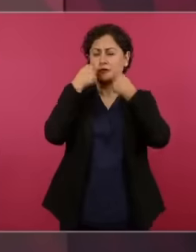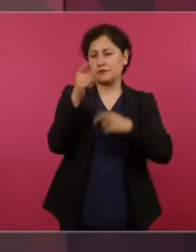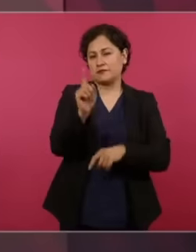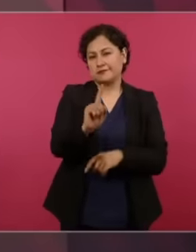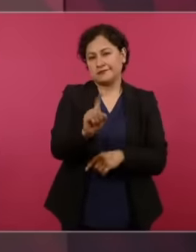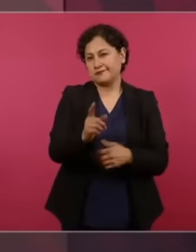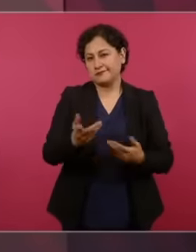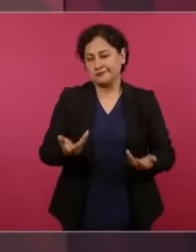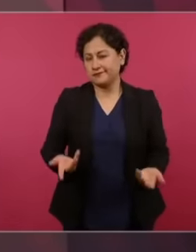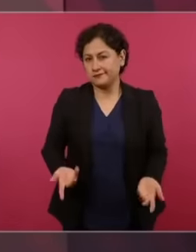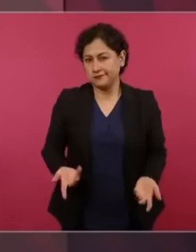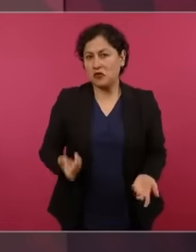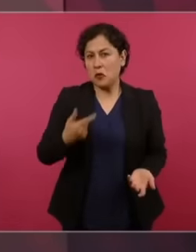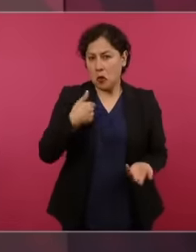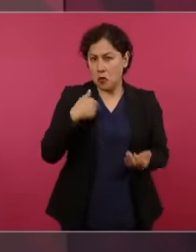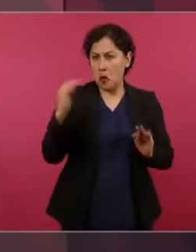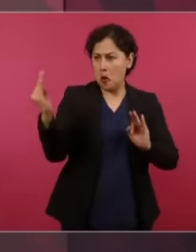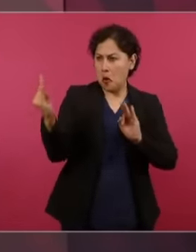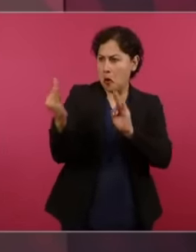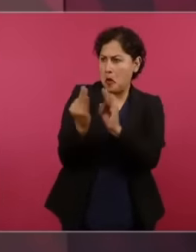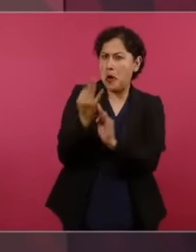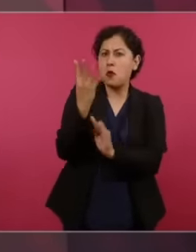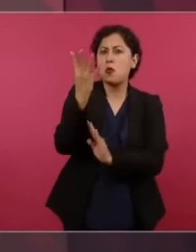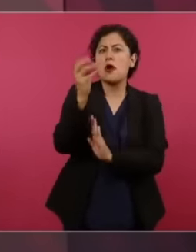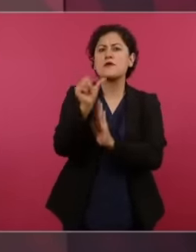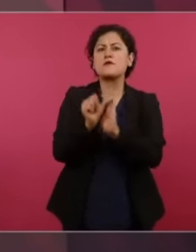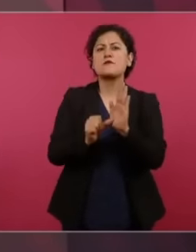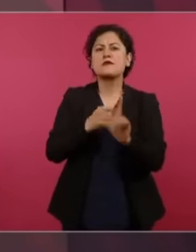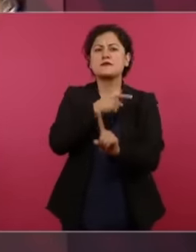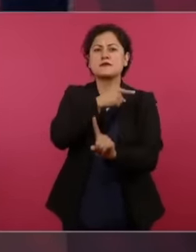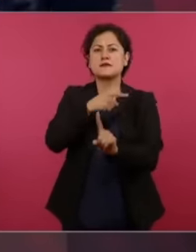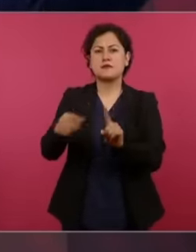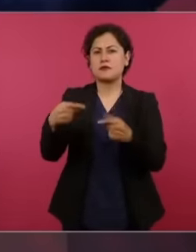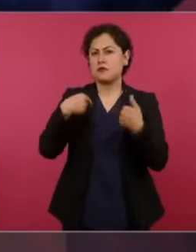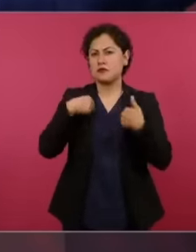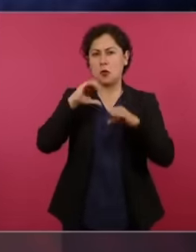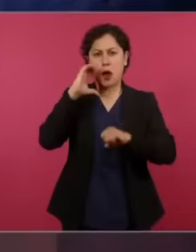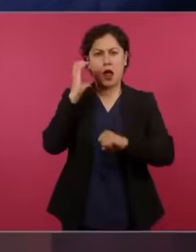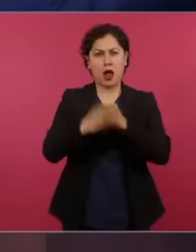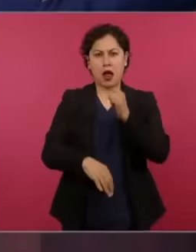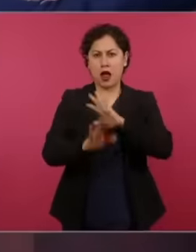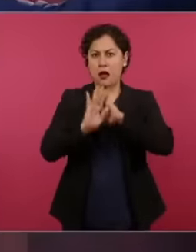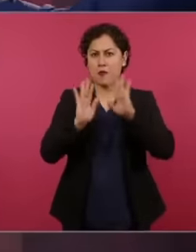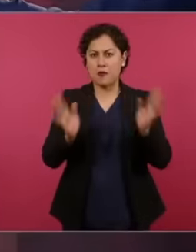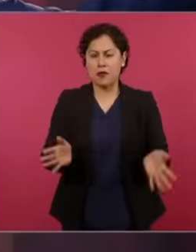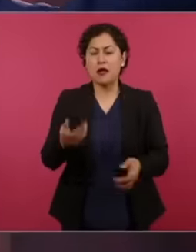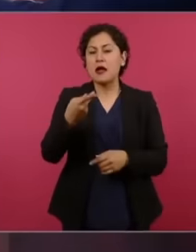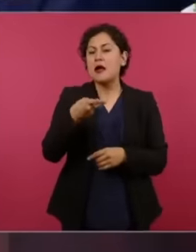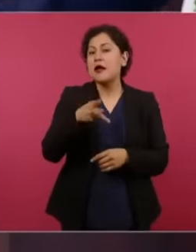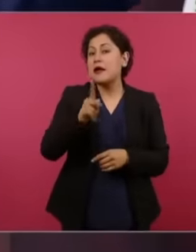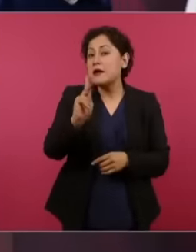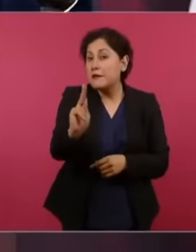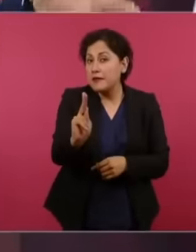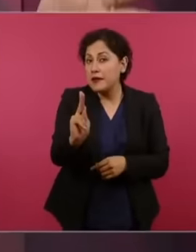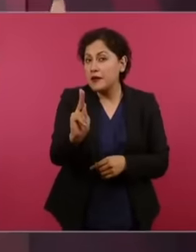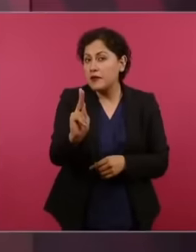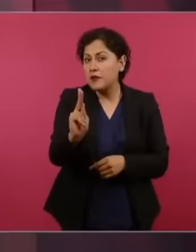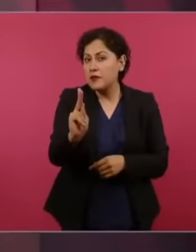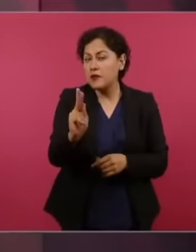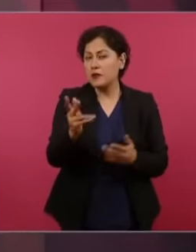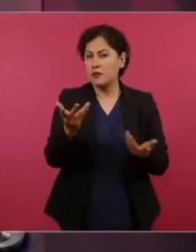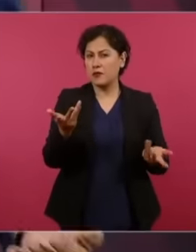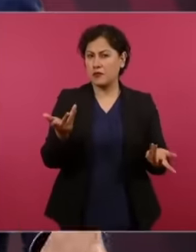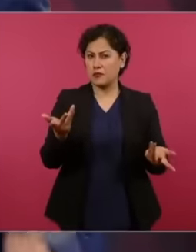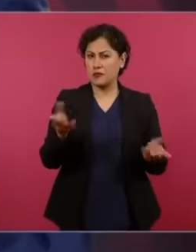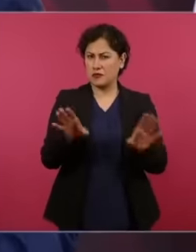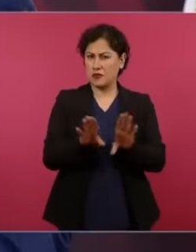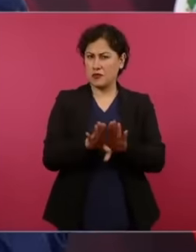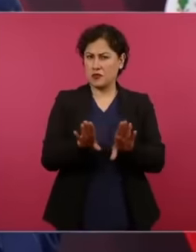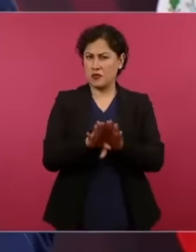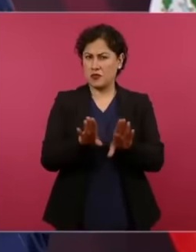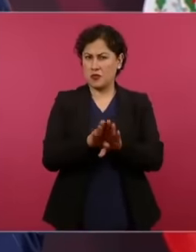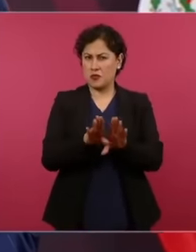and a half months left, no, but what are we going to do is leave the structure of manipulation